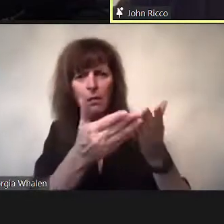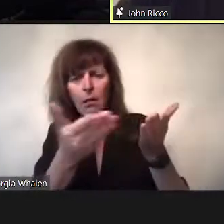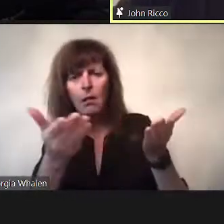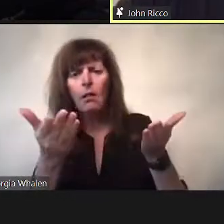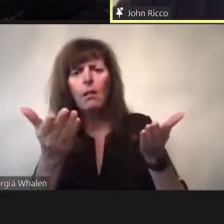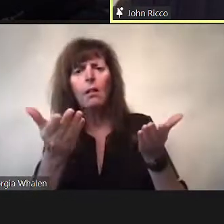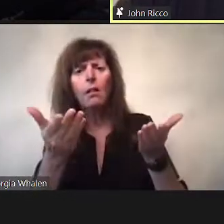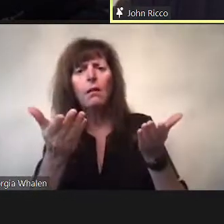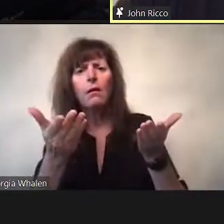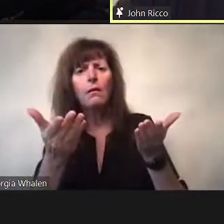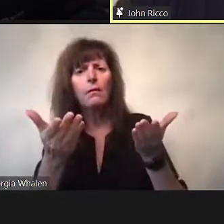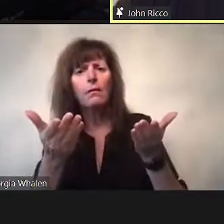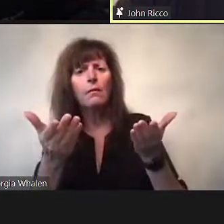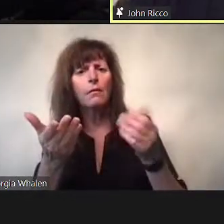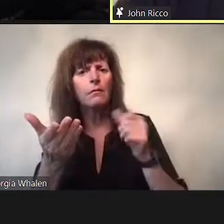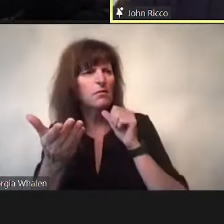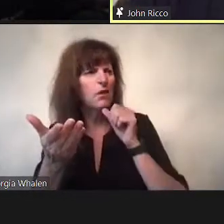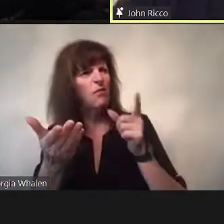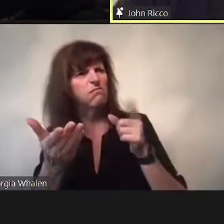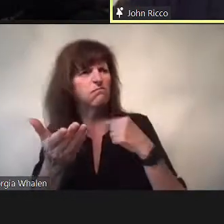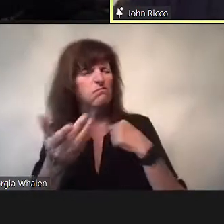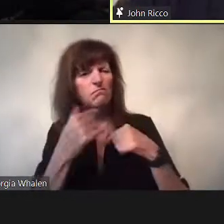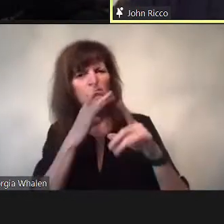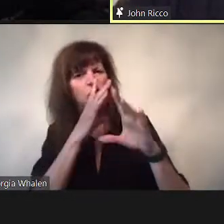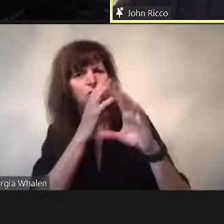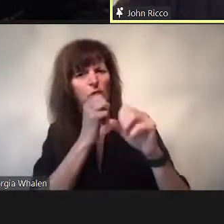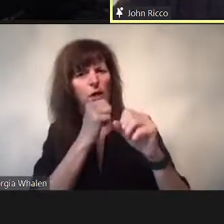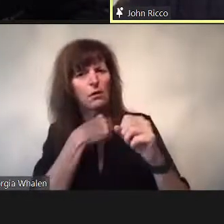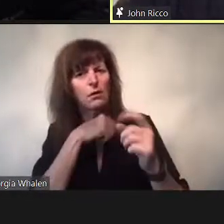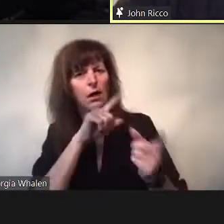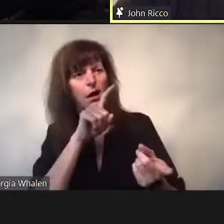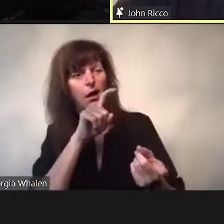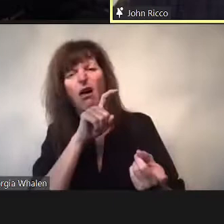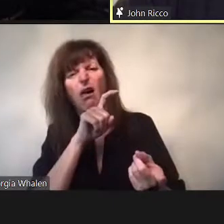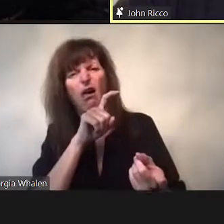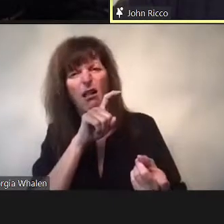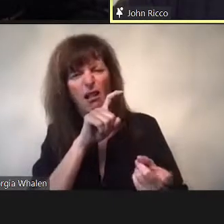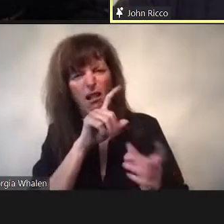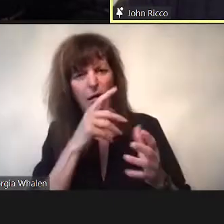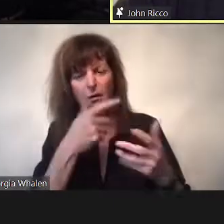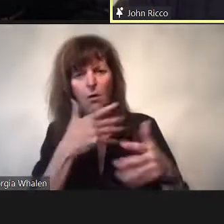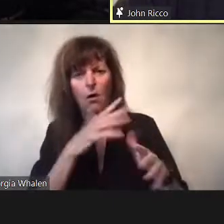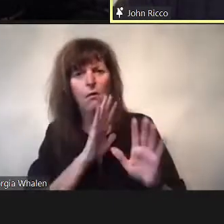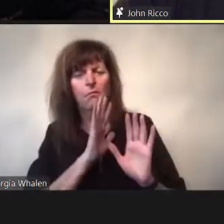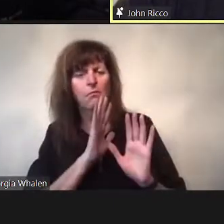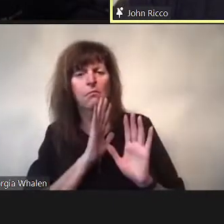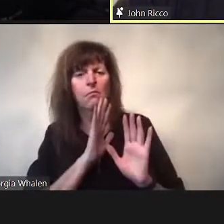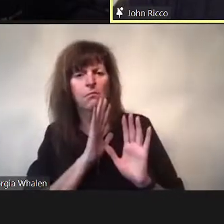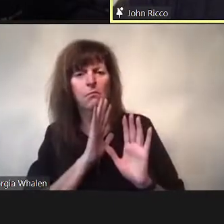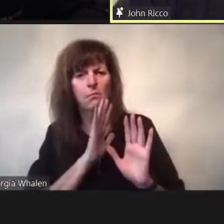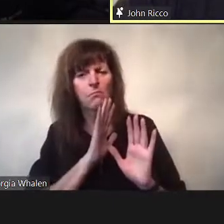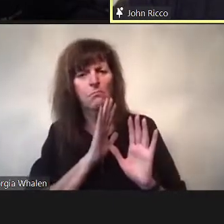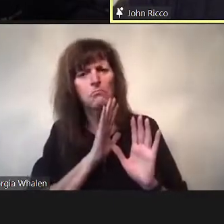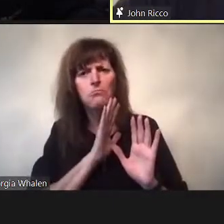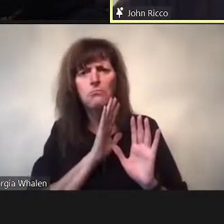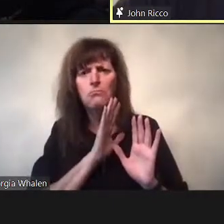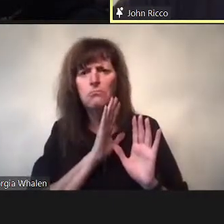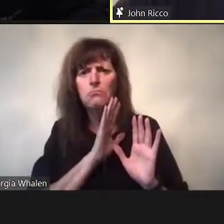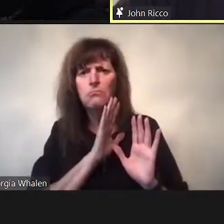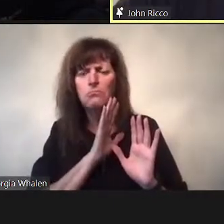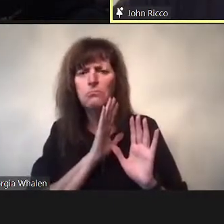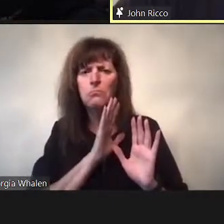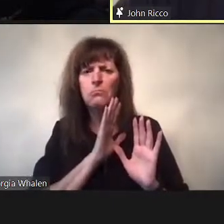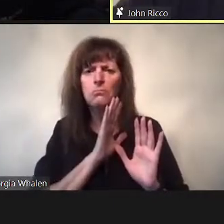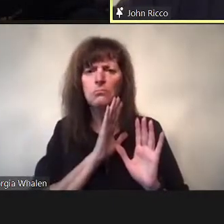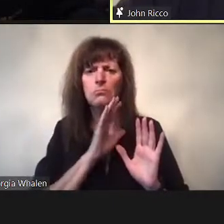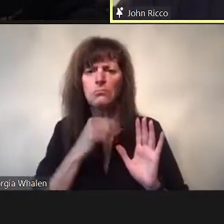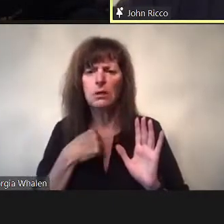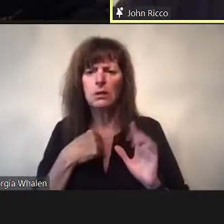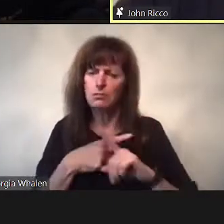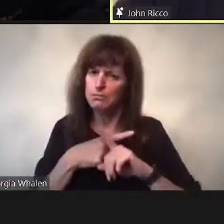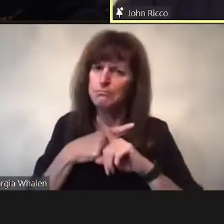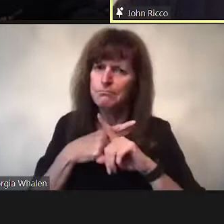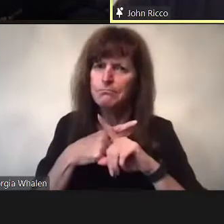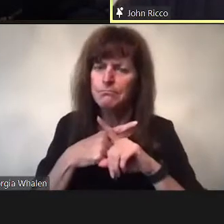being - or at least one point - being very sexually promiscuous - it was always a marvel that no matter how much I was,